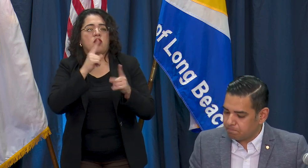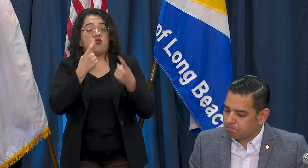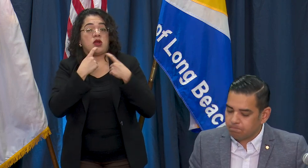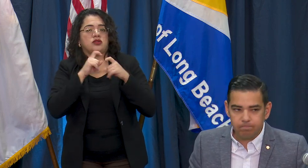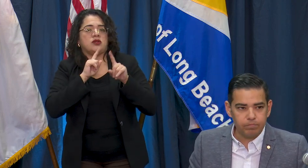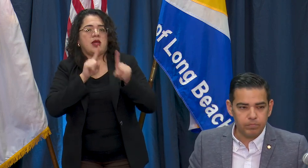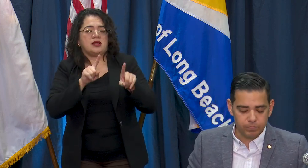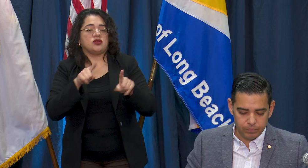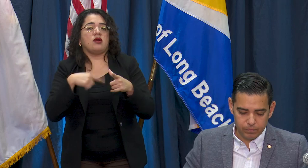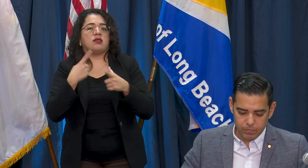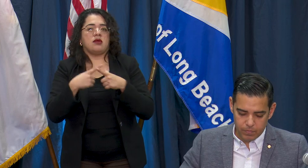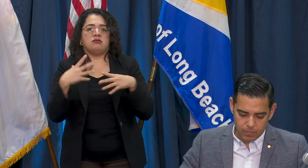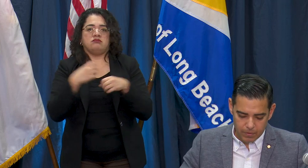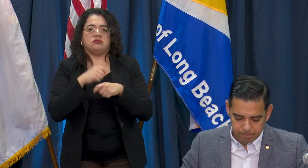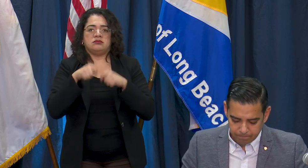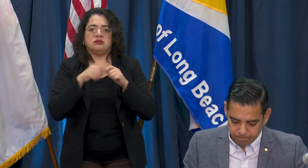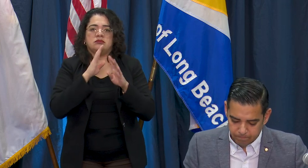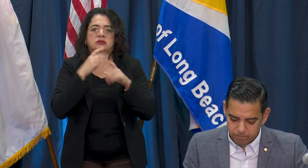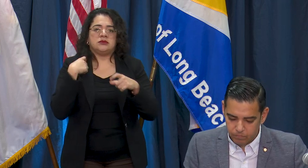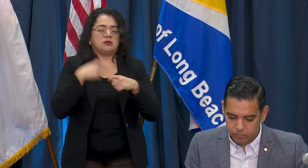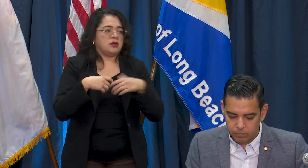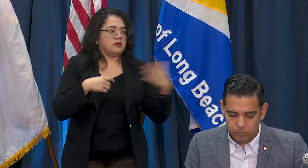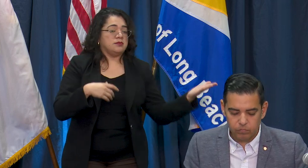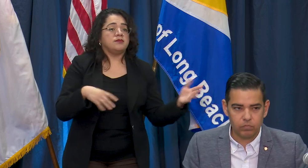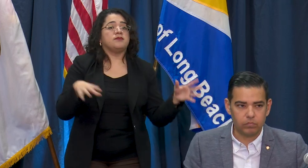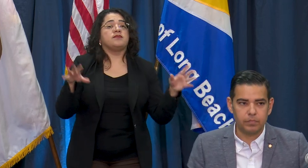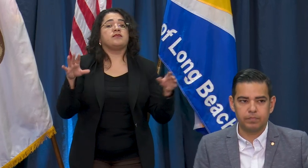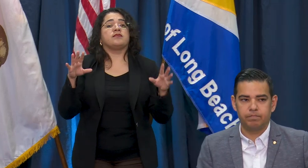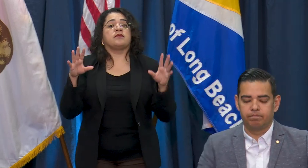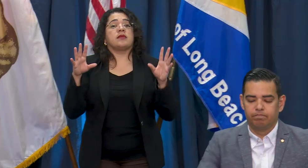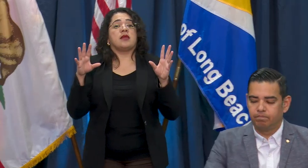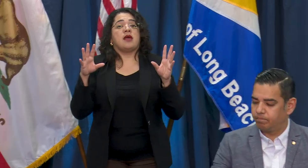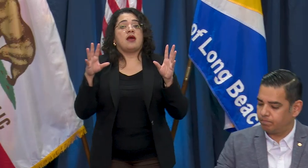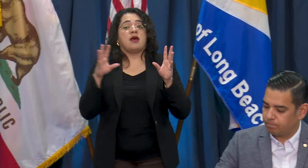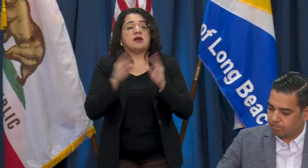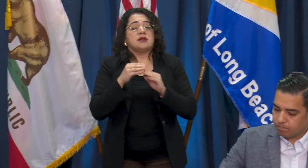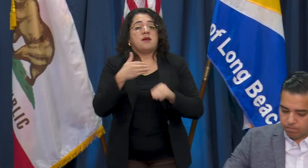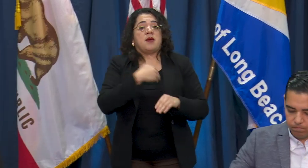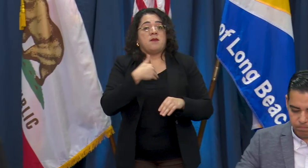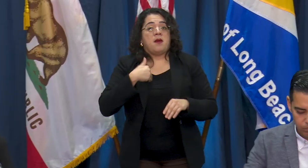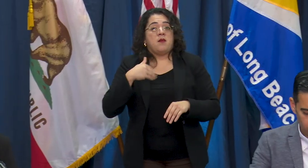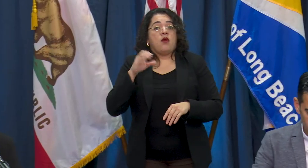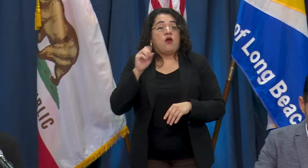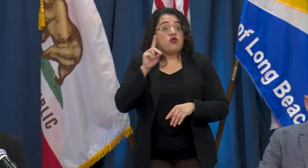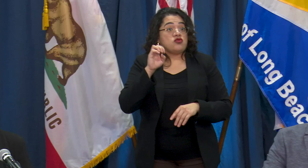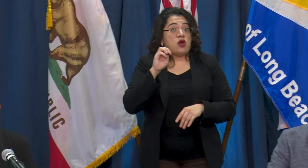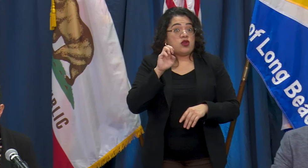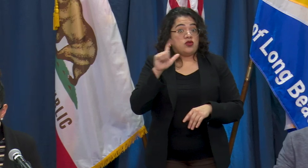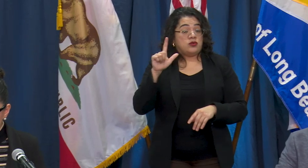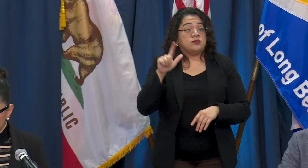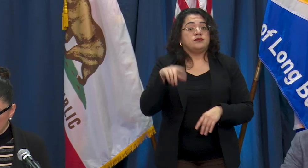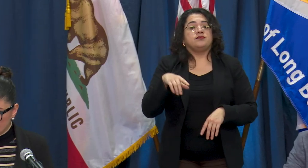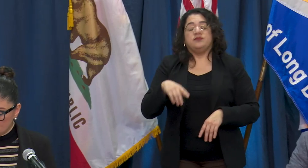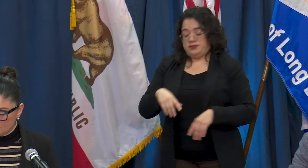first question is for Assemblymember O'Donnell - on March 18th the two state